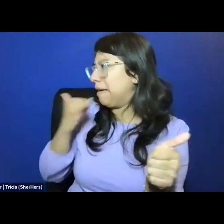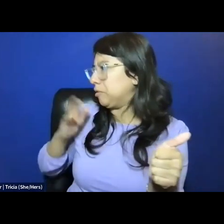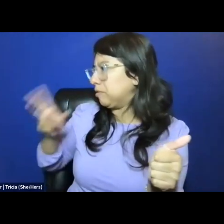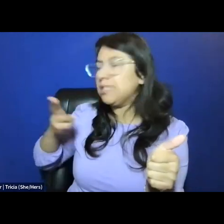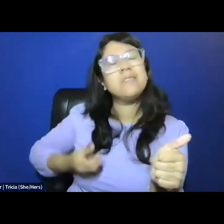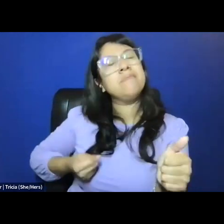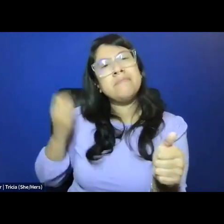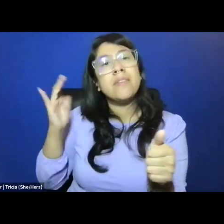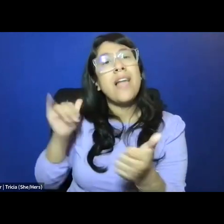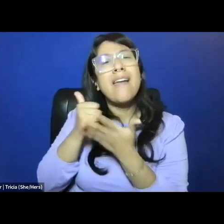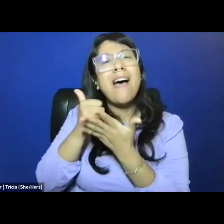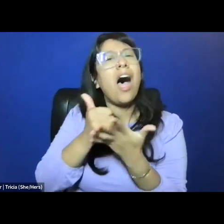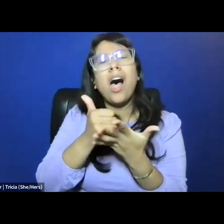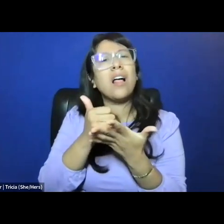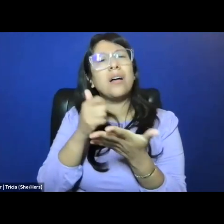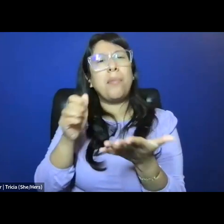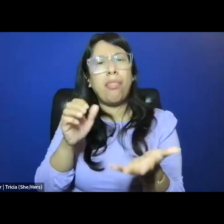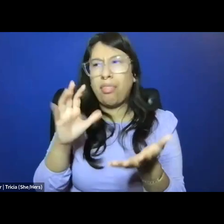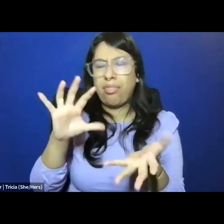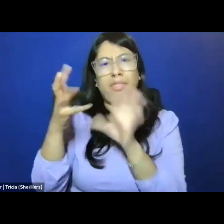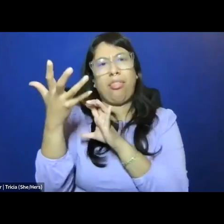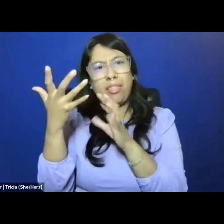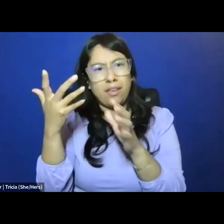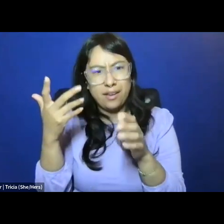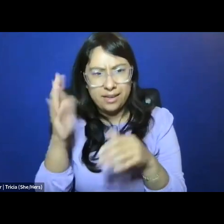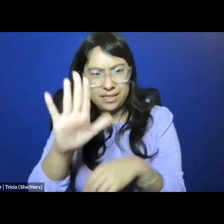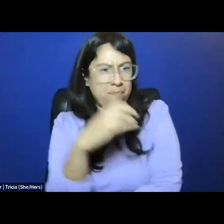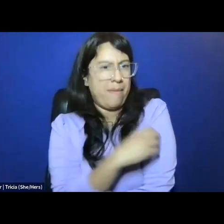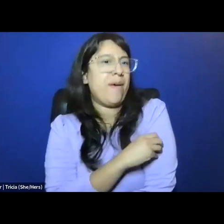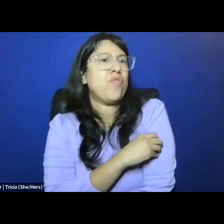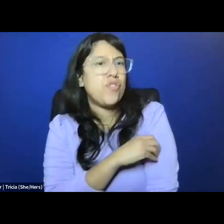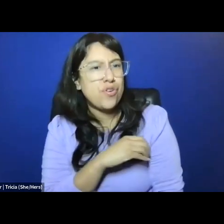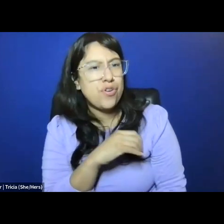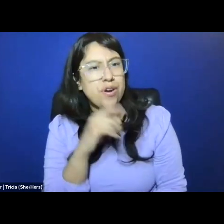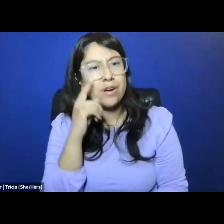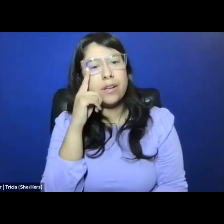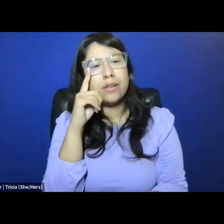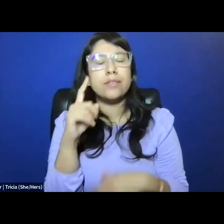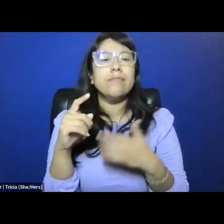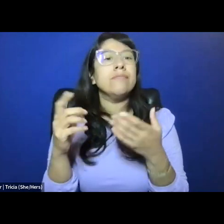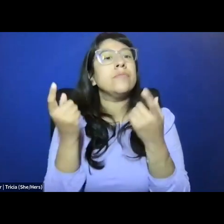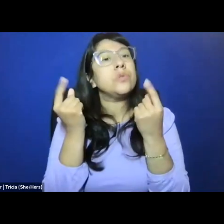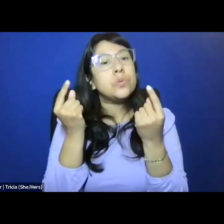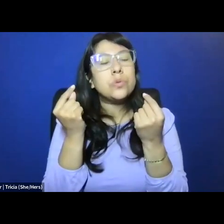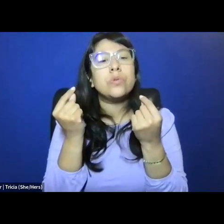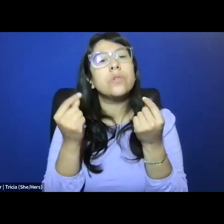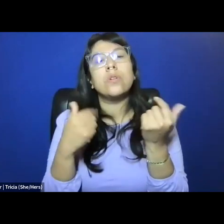all of which have only helped obscure the lasting power of Comstock. Few things that we'd like to do differently,